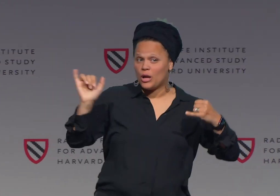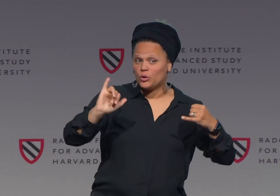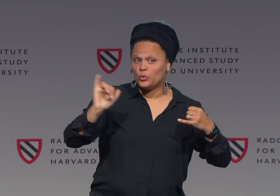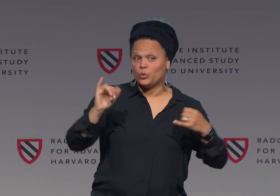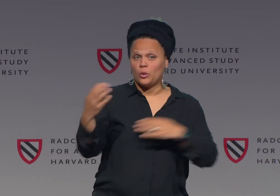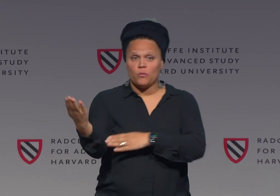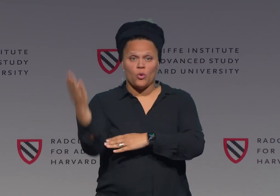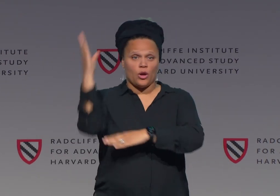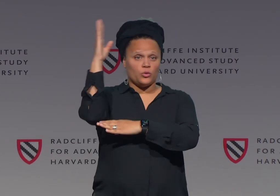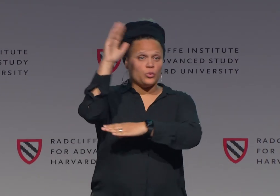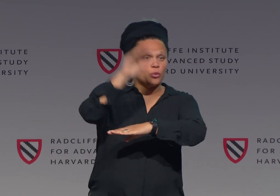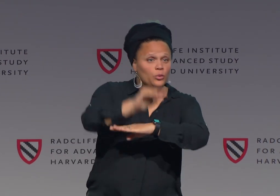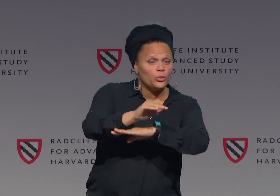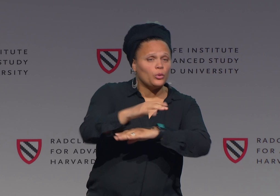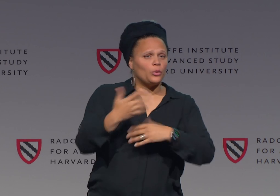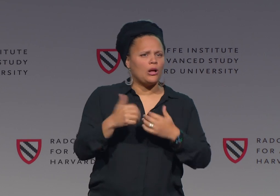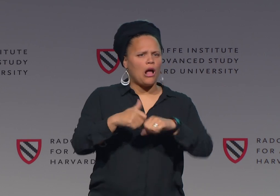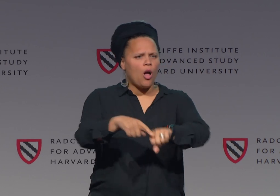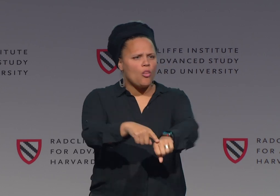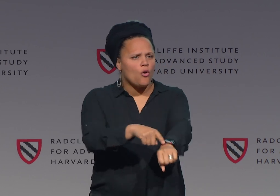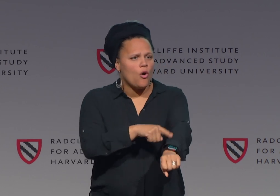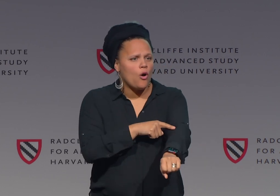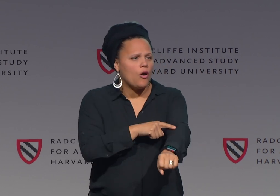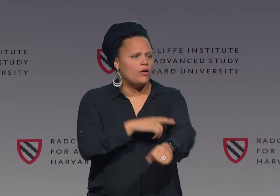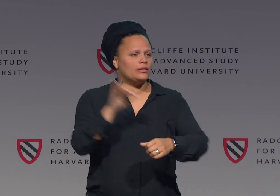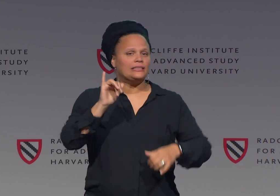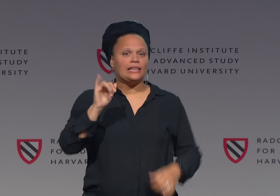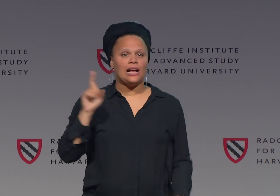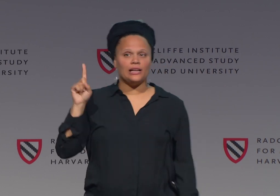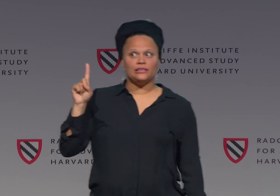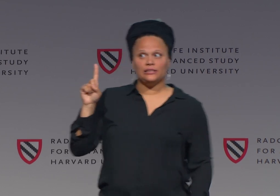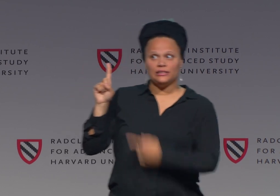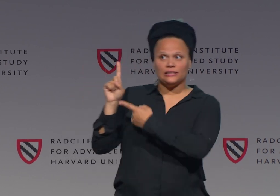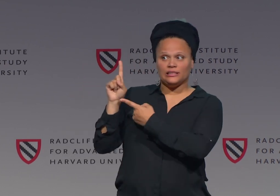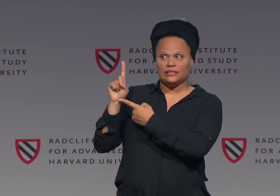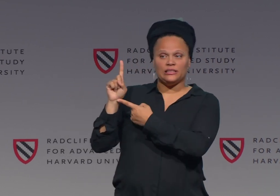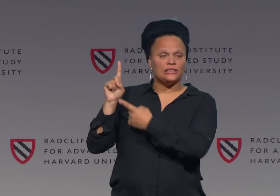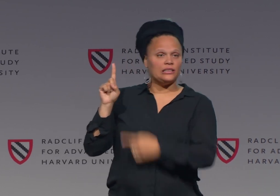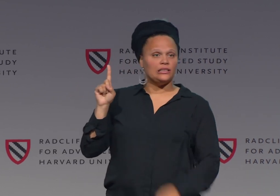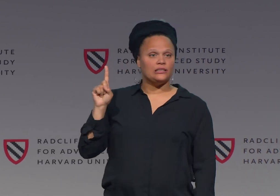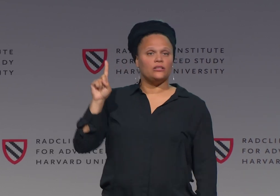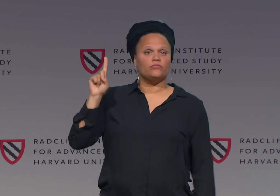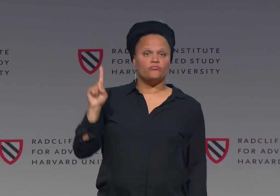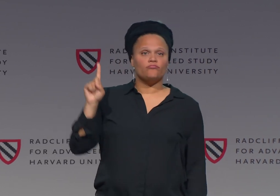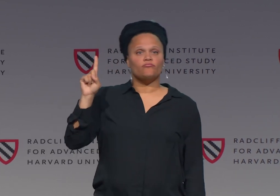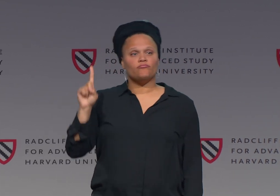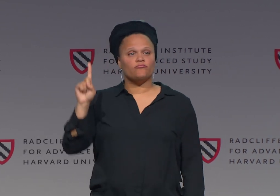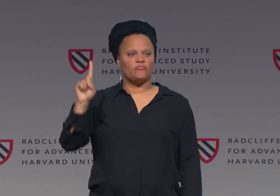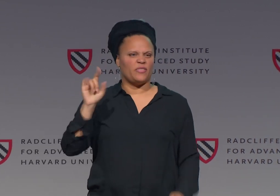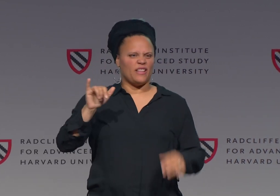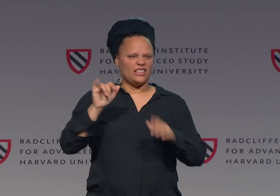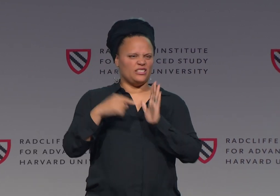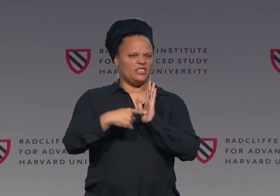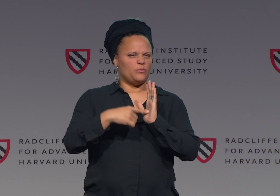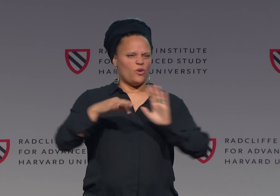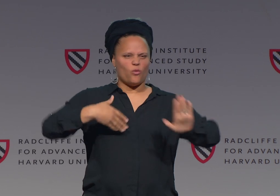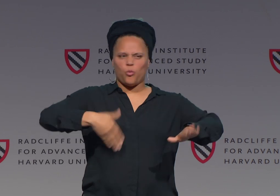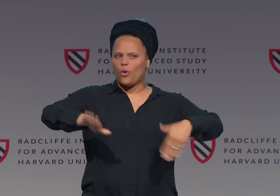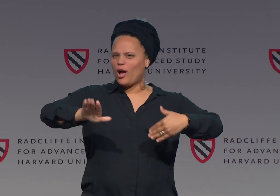also gives a sense of time. Also, as an example, using this.